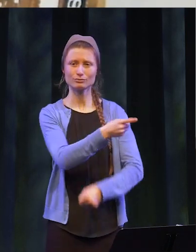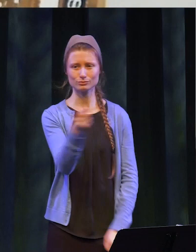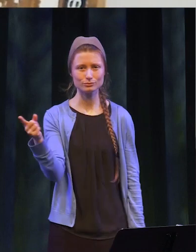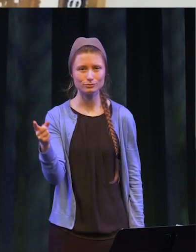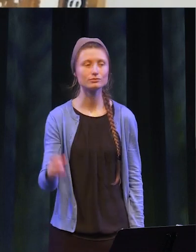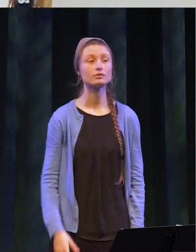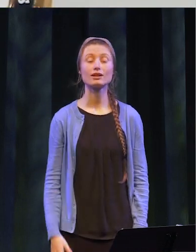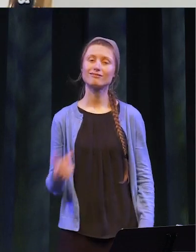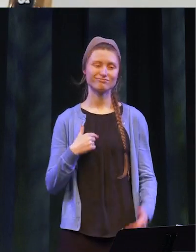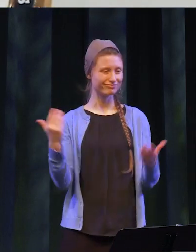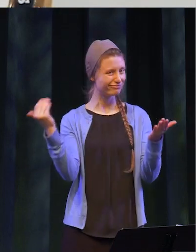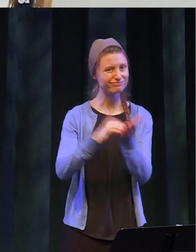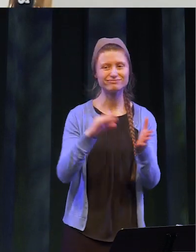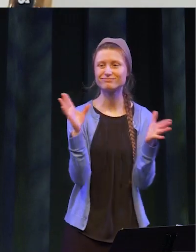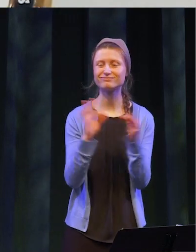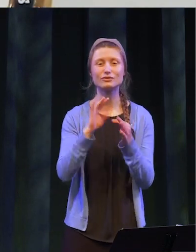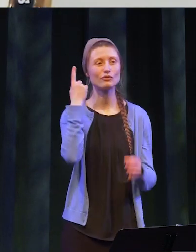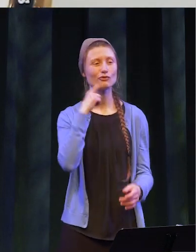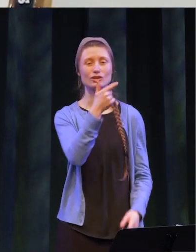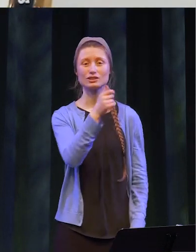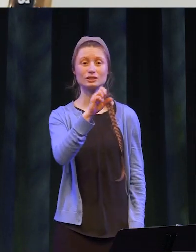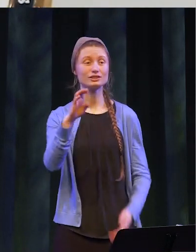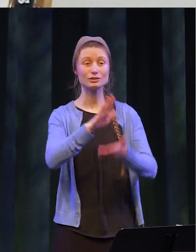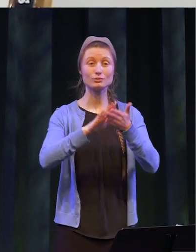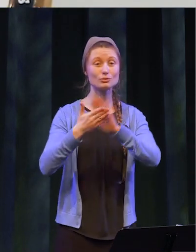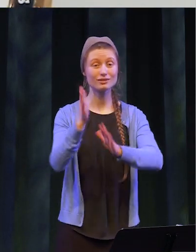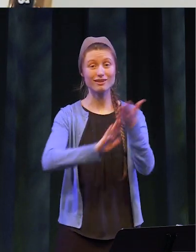in you. So I say once again to Genesee Community College